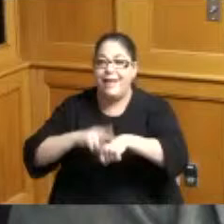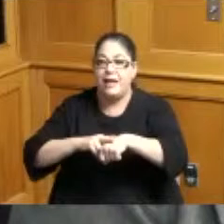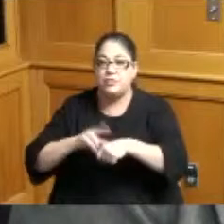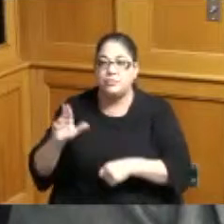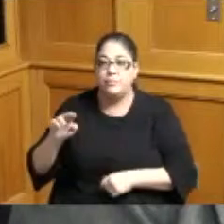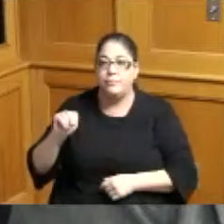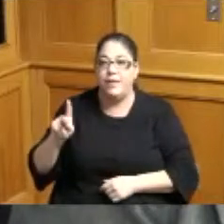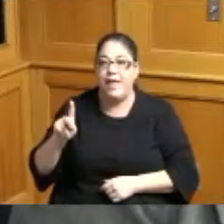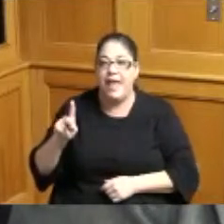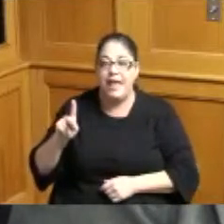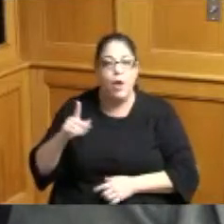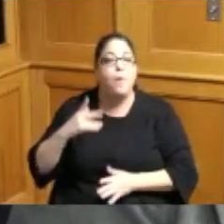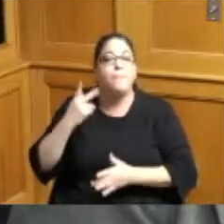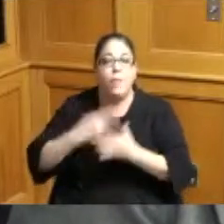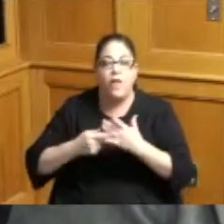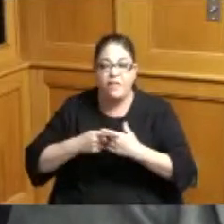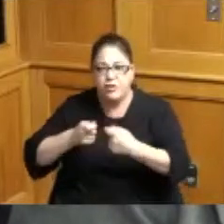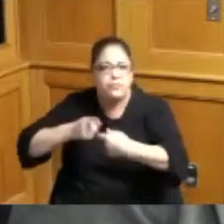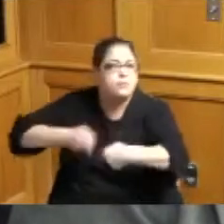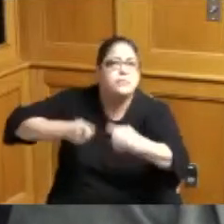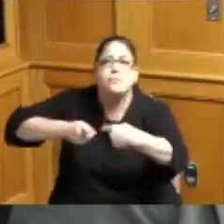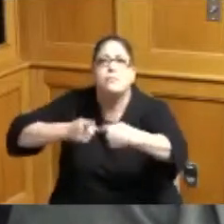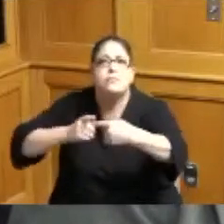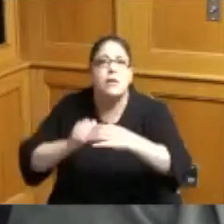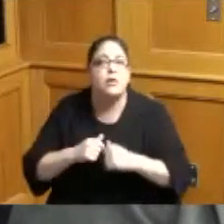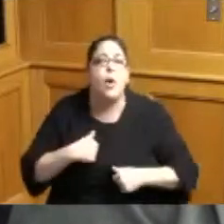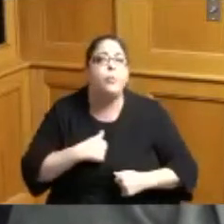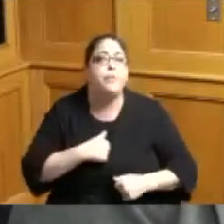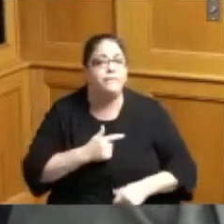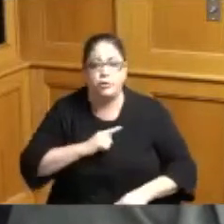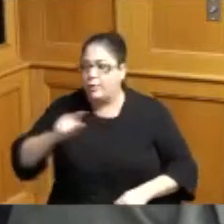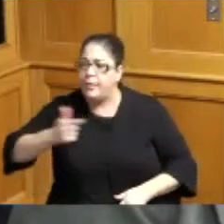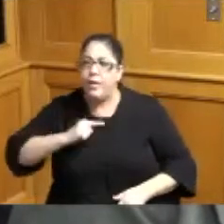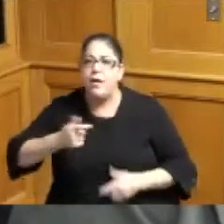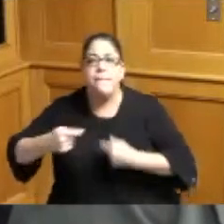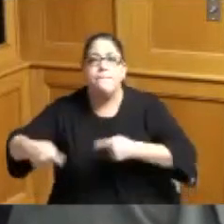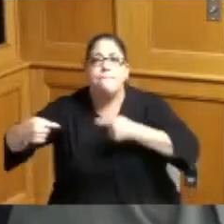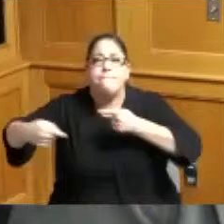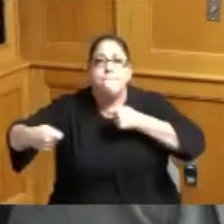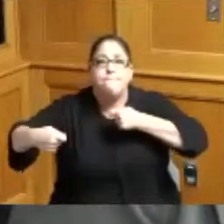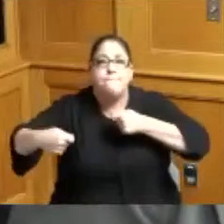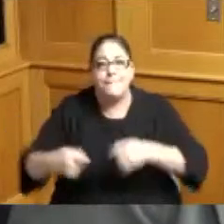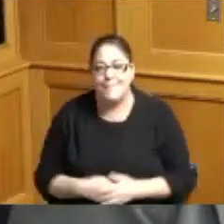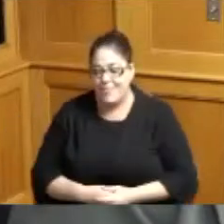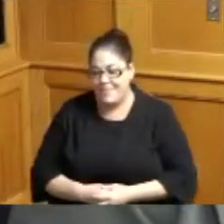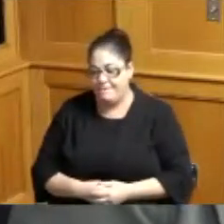we were fighting over him so I hope he gets I'm trying to make sure we get to him but he wants to